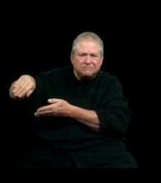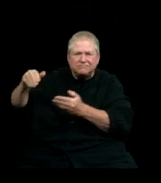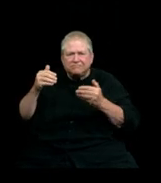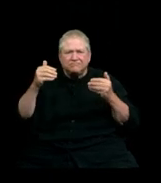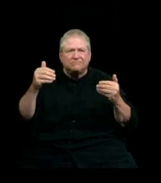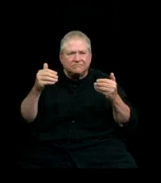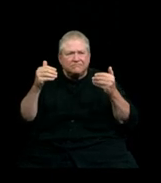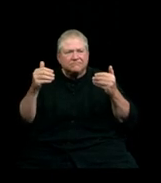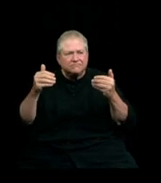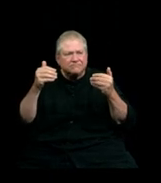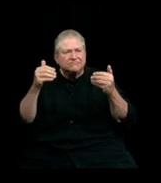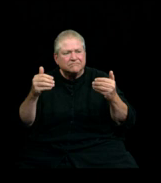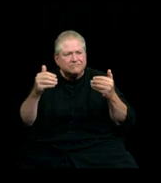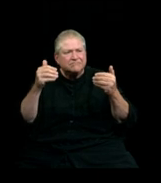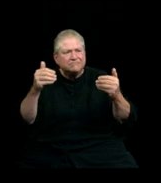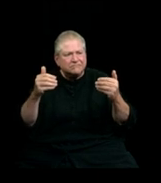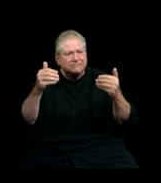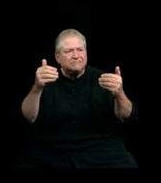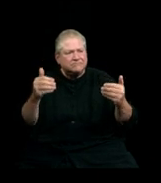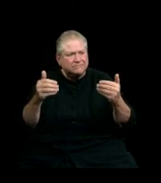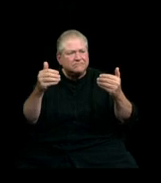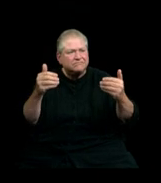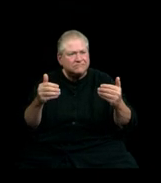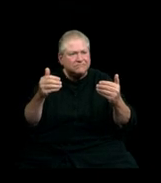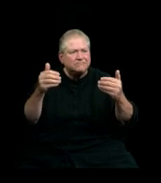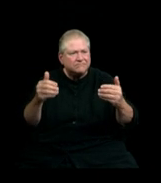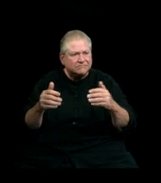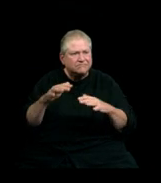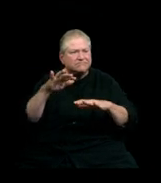Ooooooo